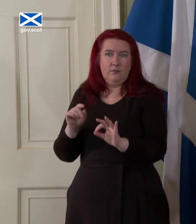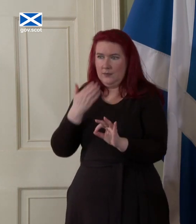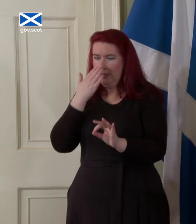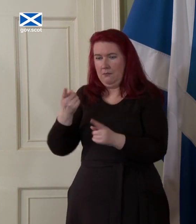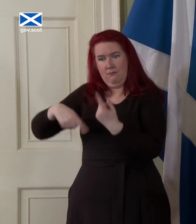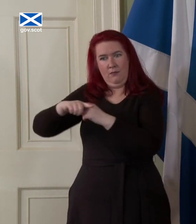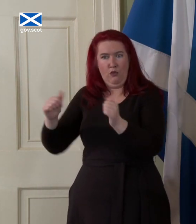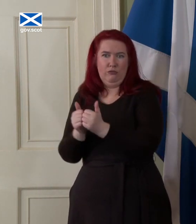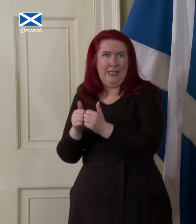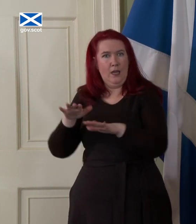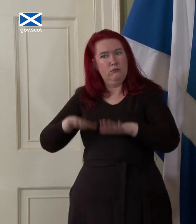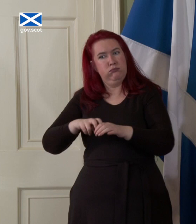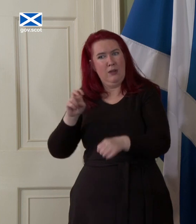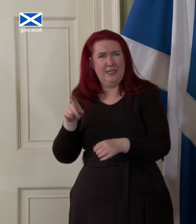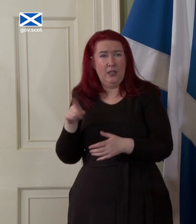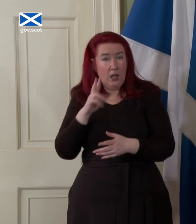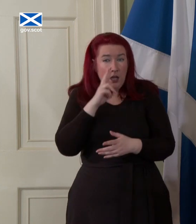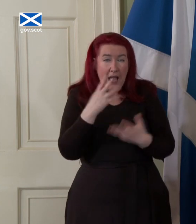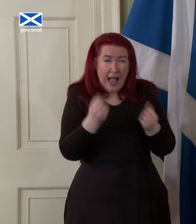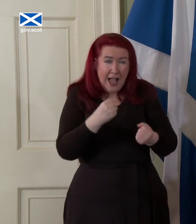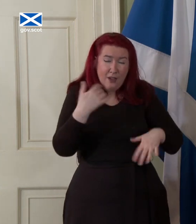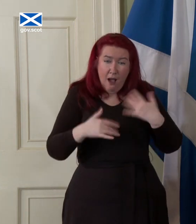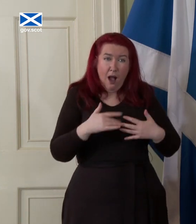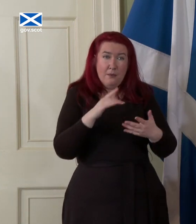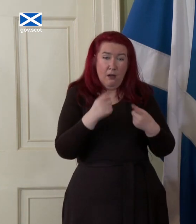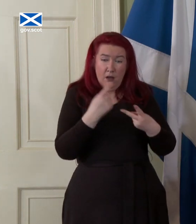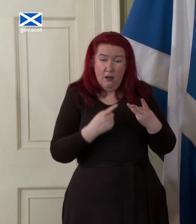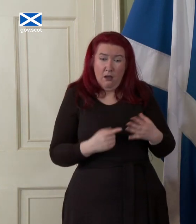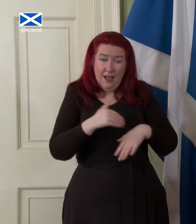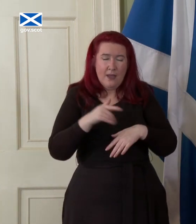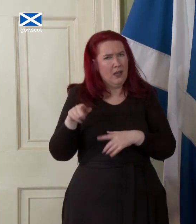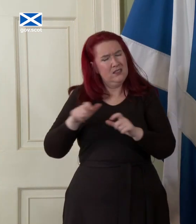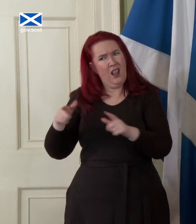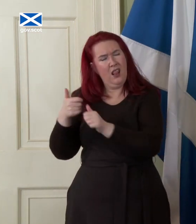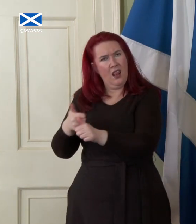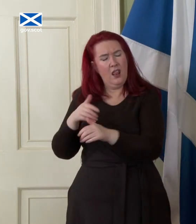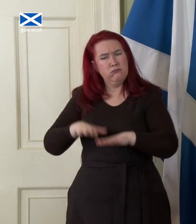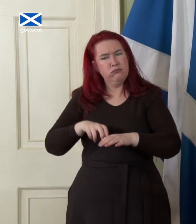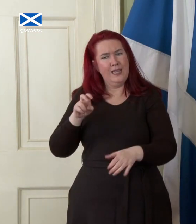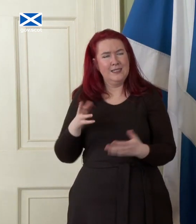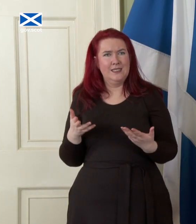on Brexit, despite the harm it is causing, illustrates that. For Scotland, not being